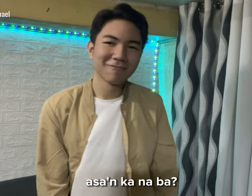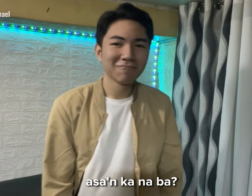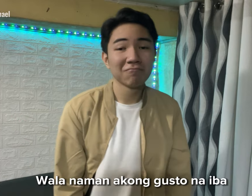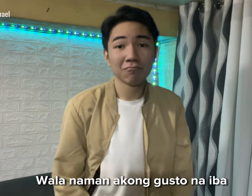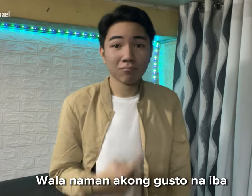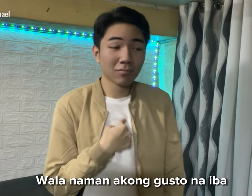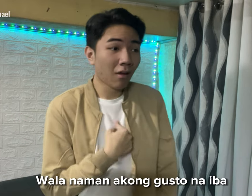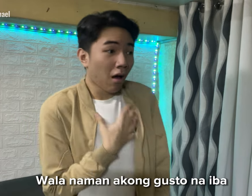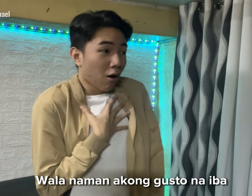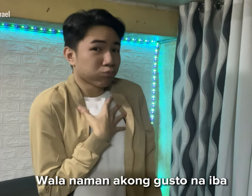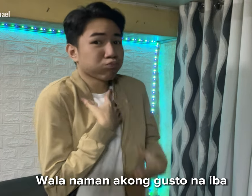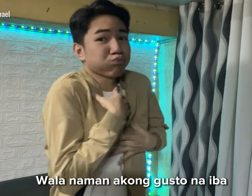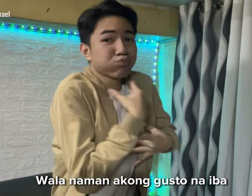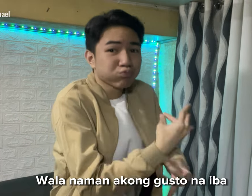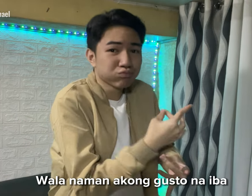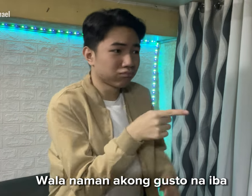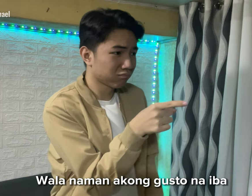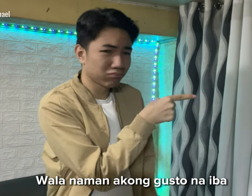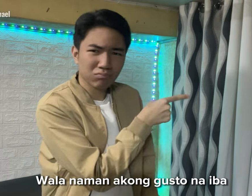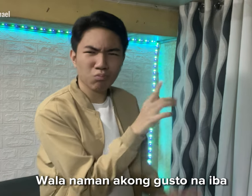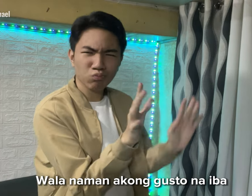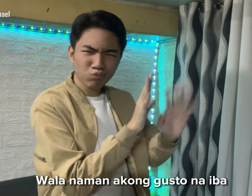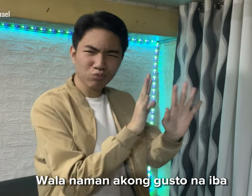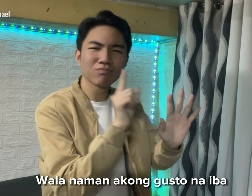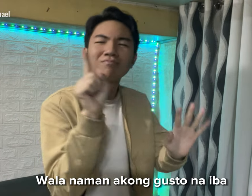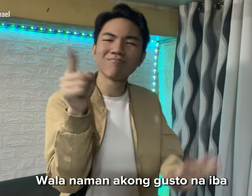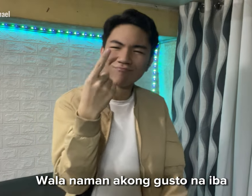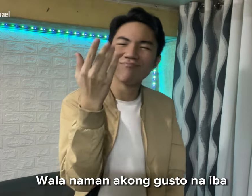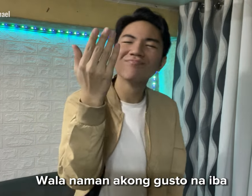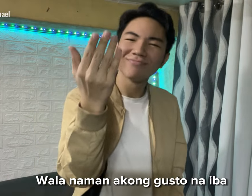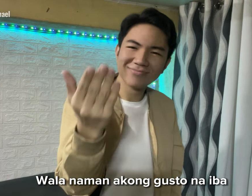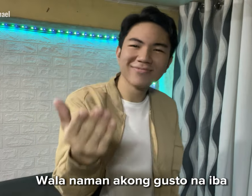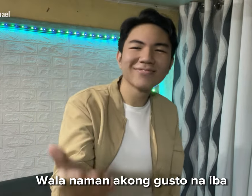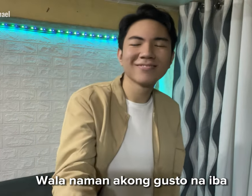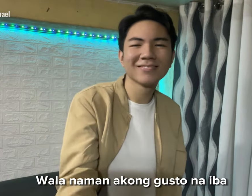I don't want anyone else